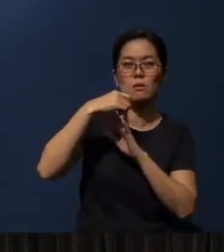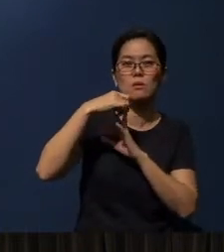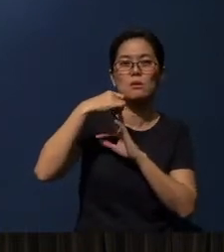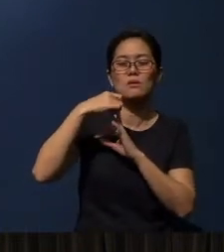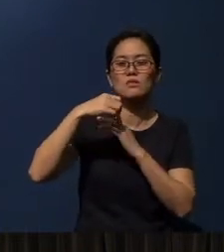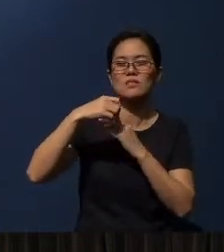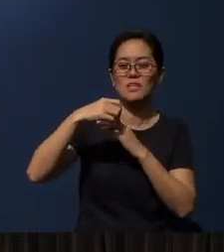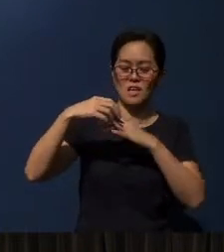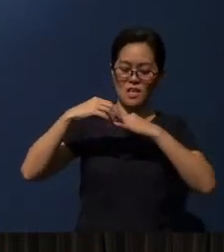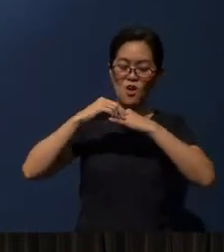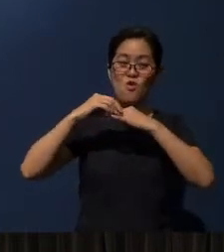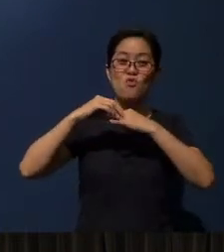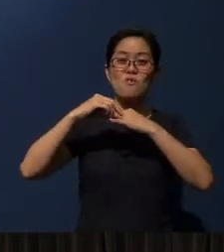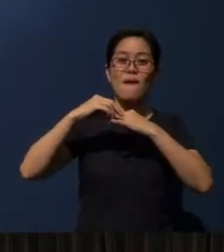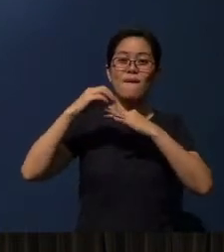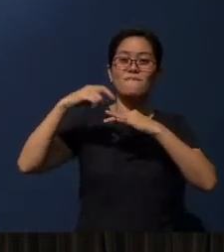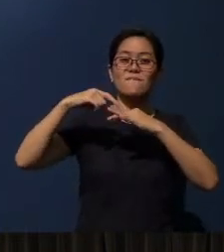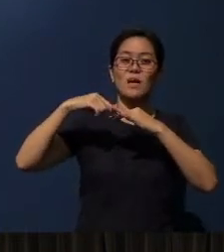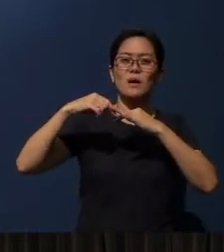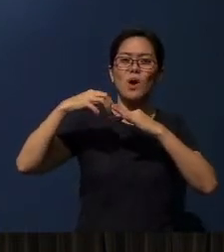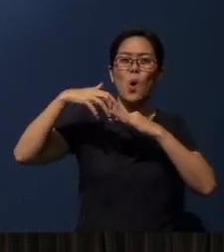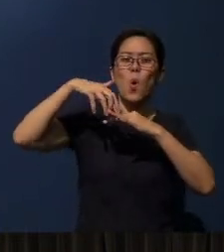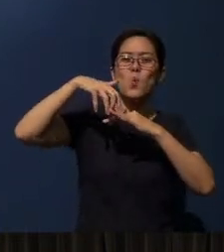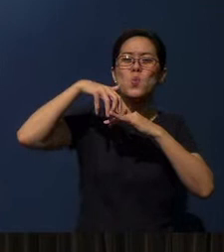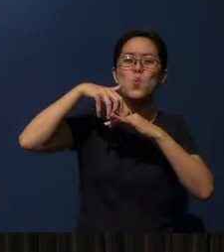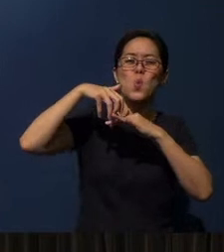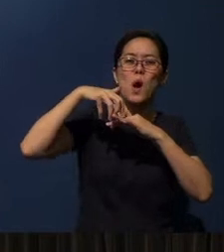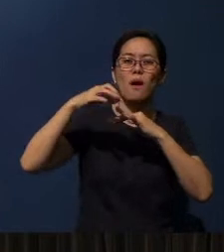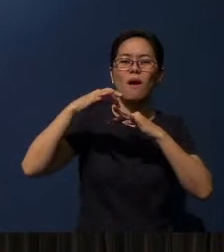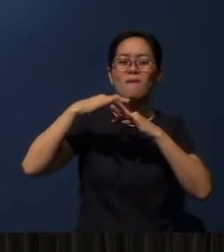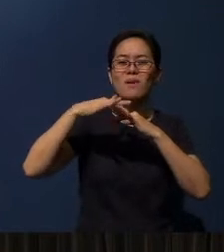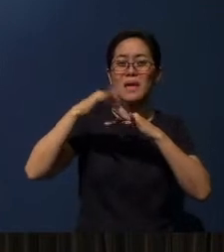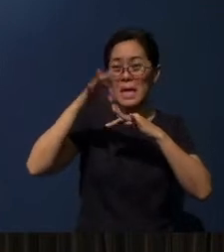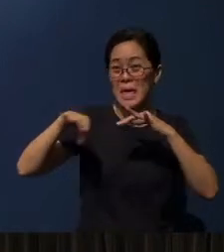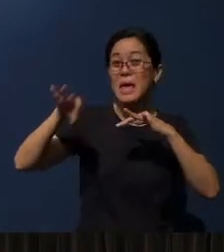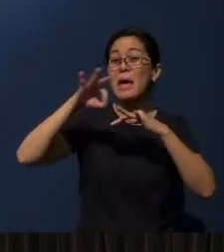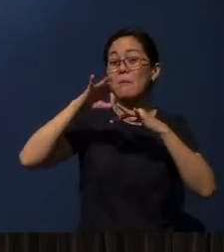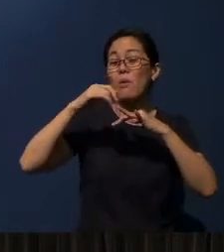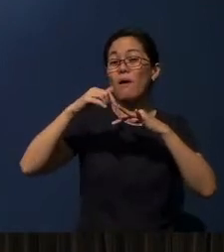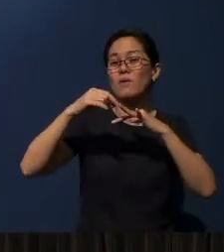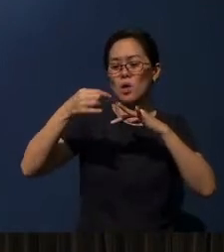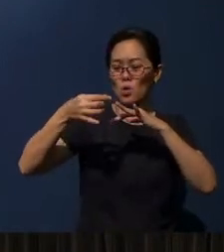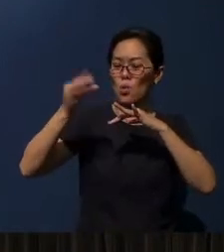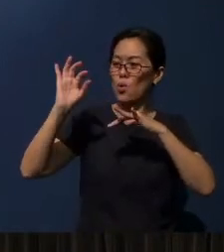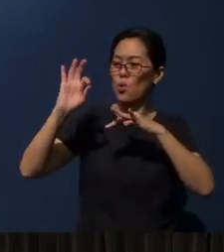The ring finger, which is also a very important finger, where you put your ring.